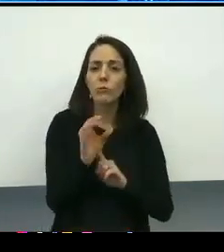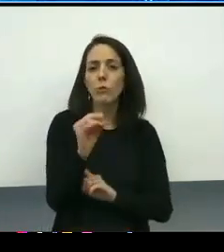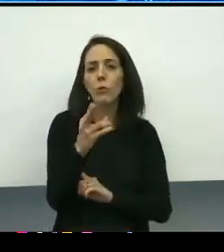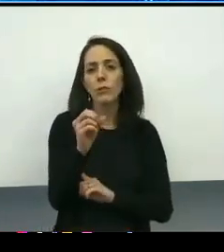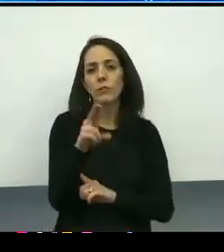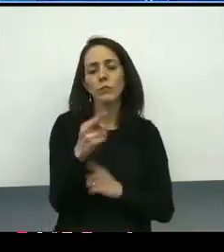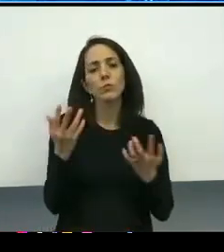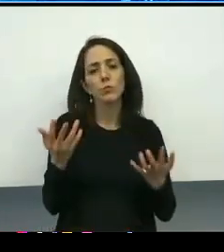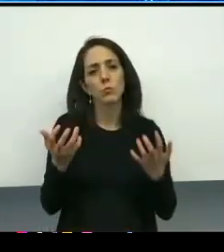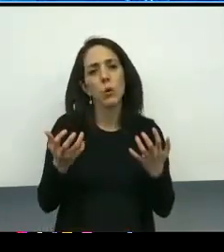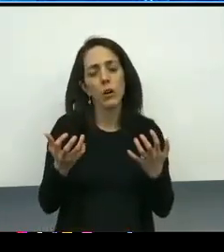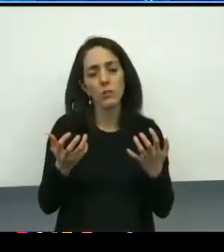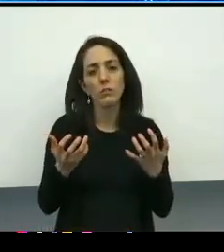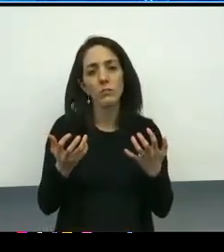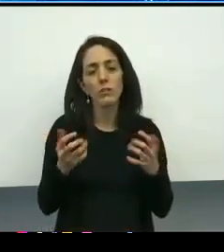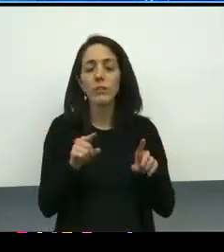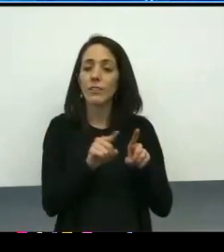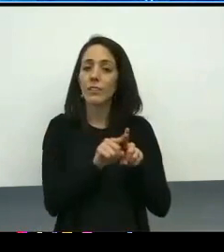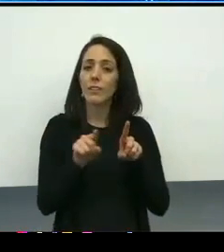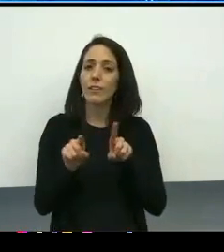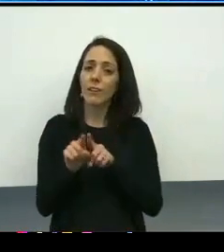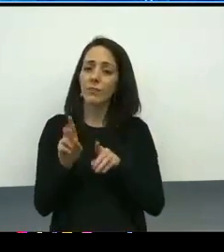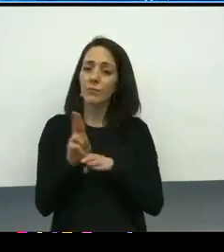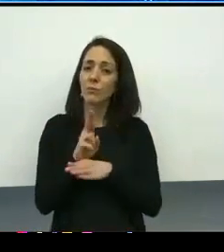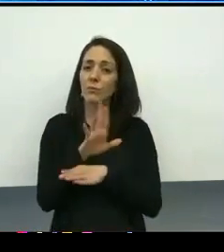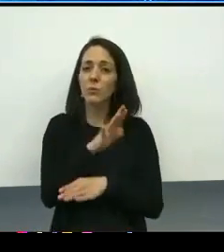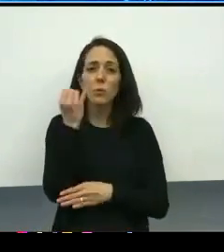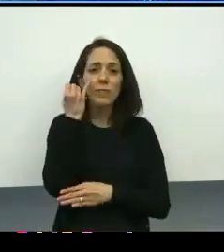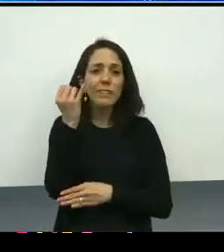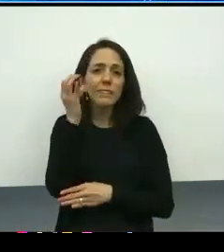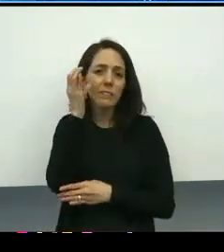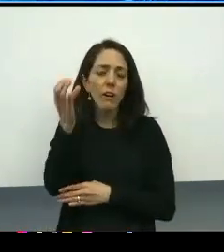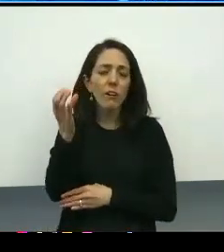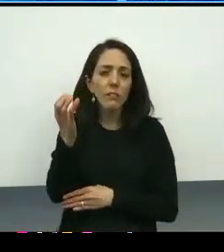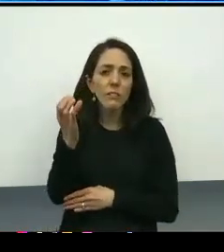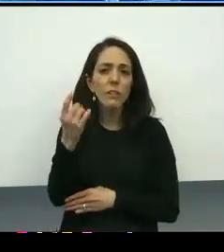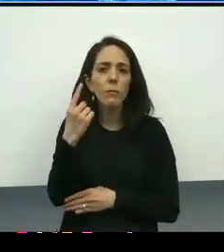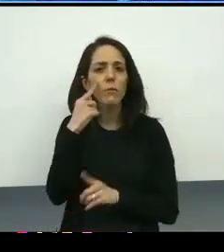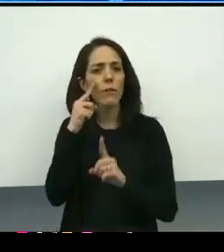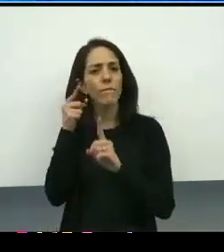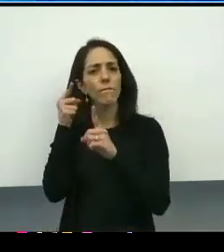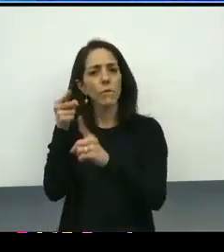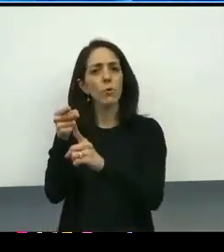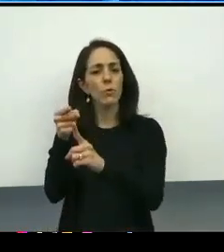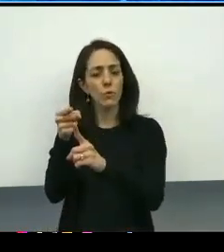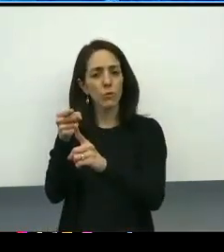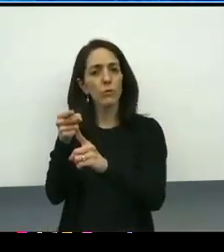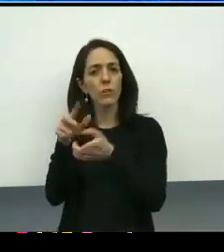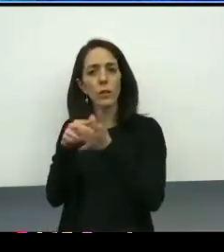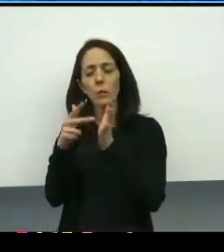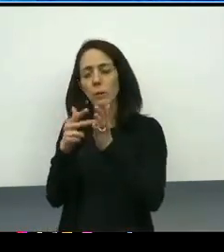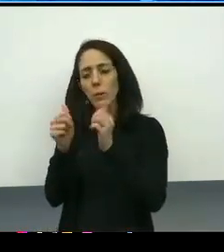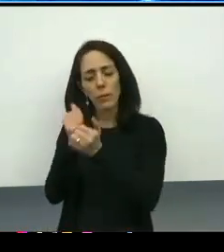but also to have these principles serve as a focal point, sort of a values-based North Star